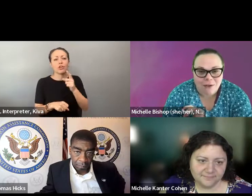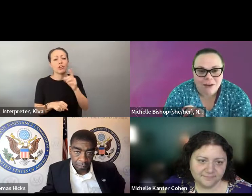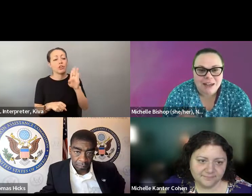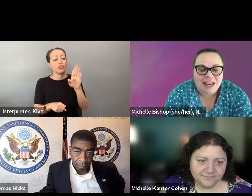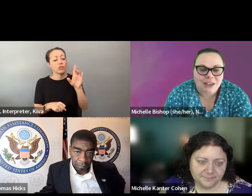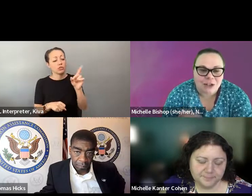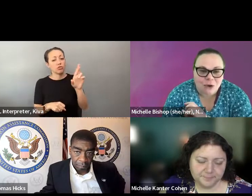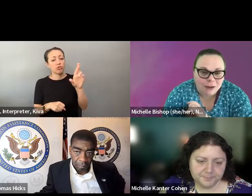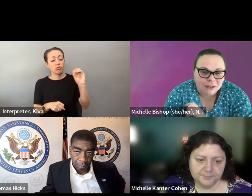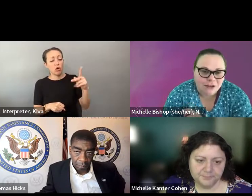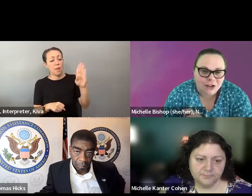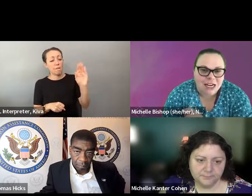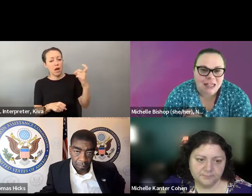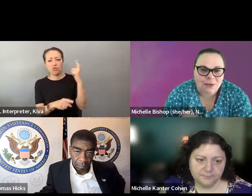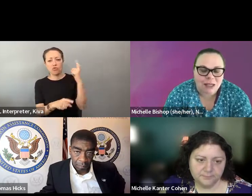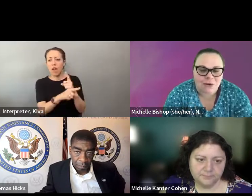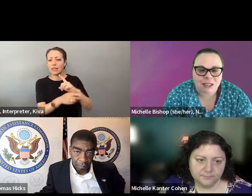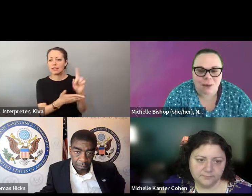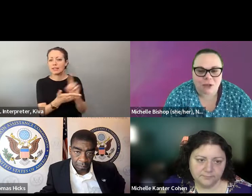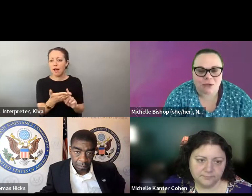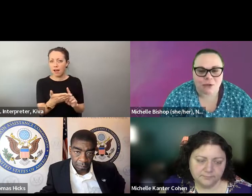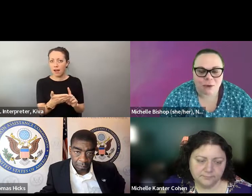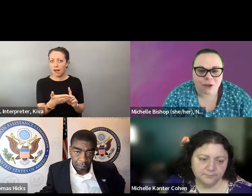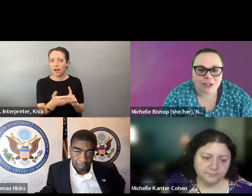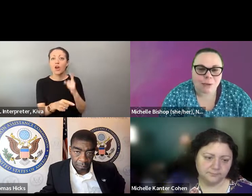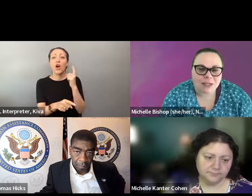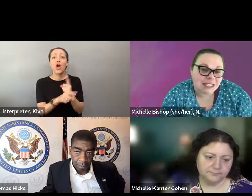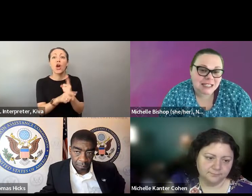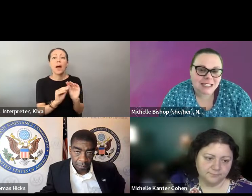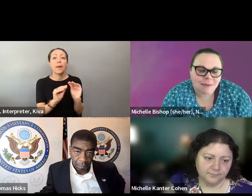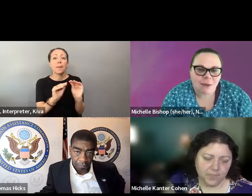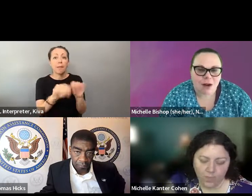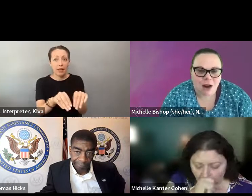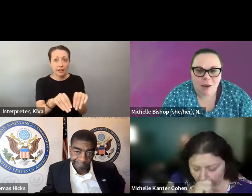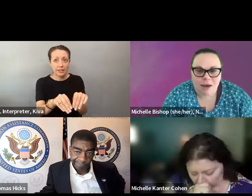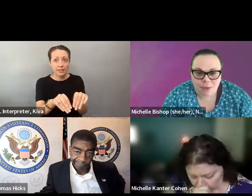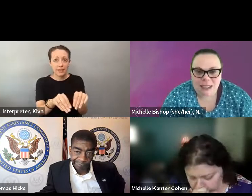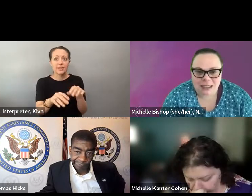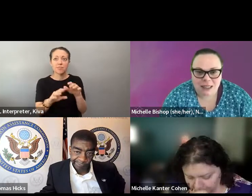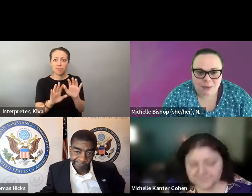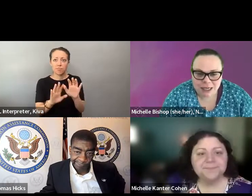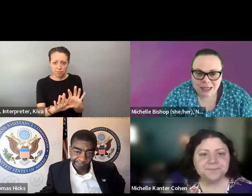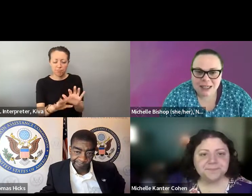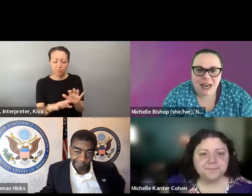it. So I have to throw out, please, these make sure your drop boxes are designed accessibly and placed on Please please make sure your dropboxes are designed accessibly, and placed on accessible paths to travel, I think, dropboxes are great, and they really increase options for voters.